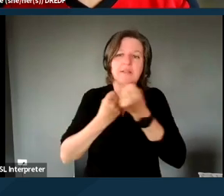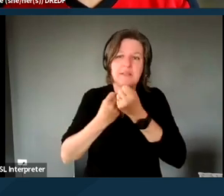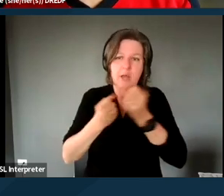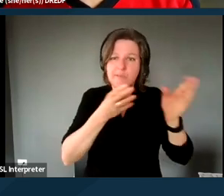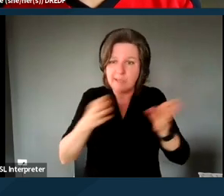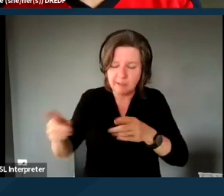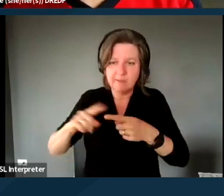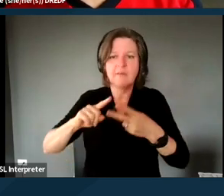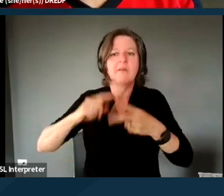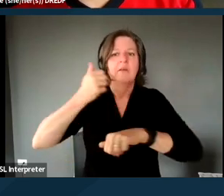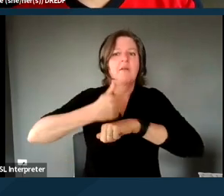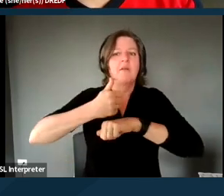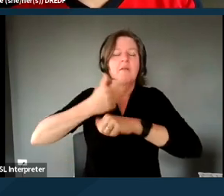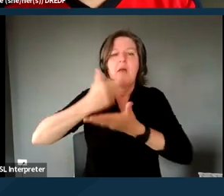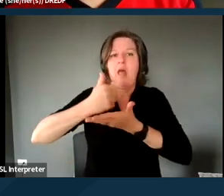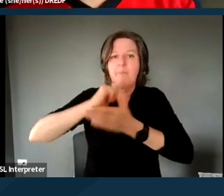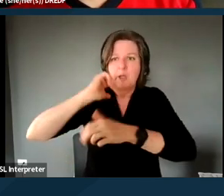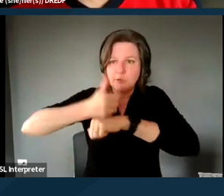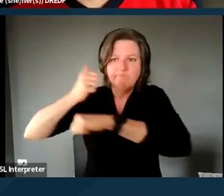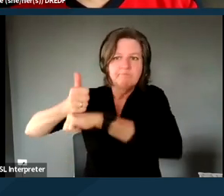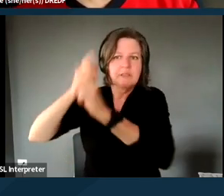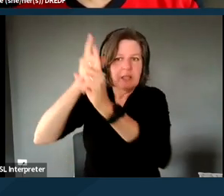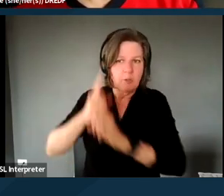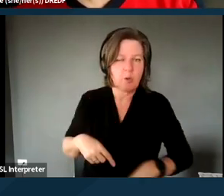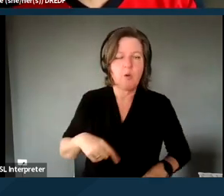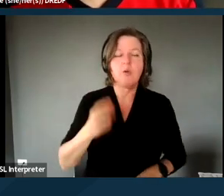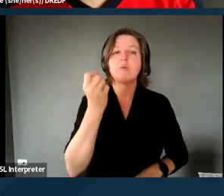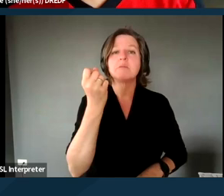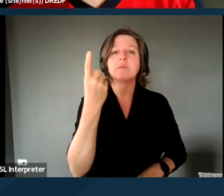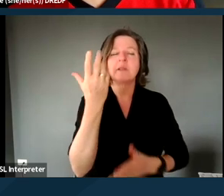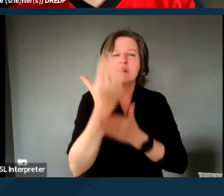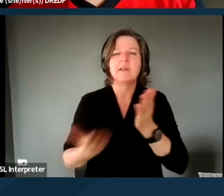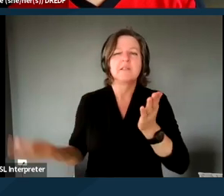And with this, I mean that some of that goes to the enhanced case management,